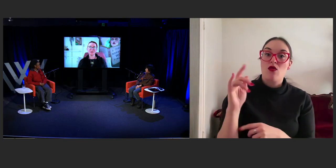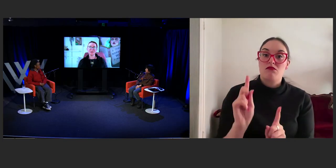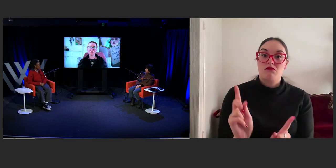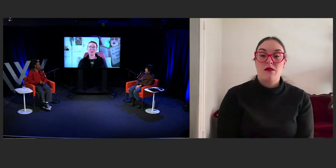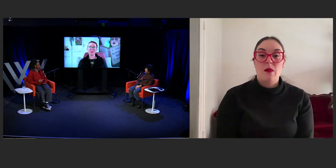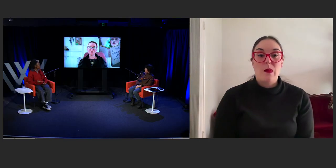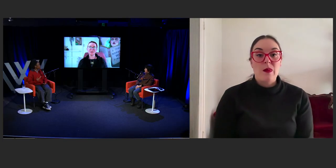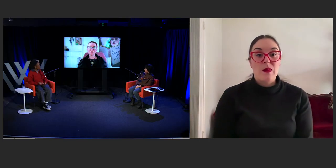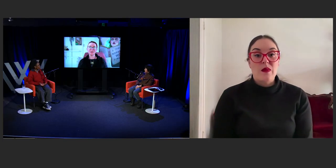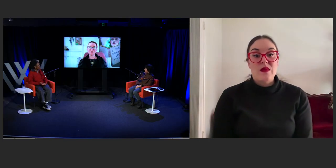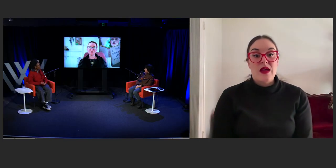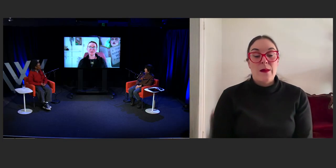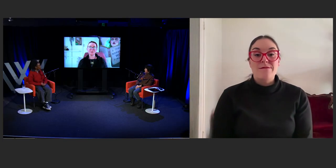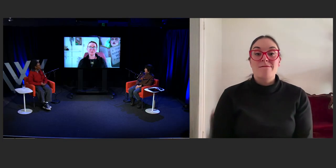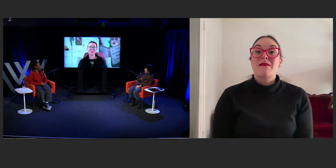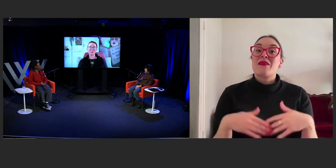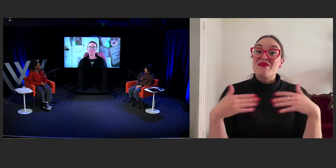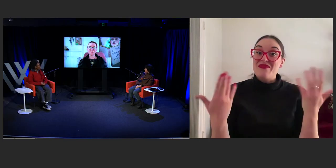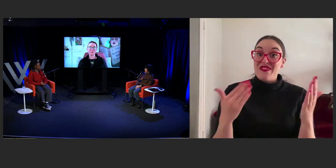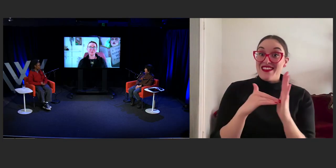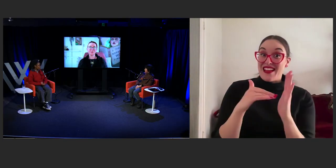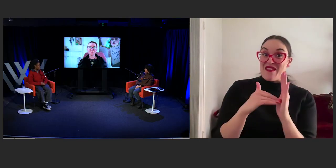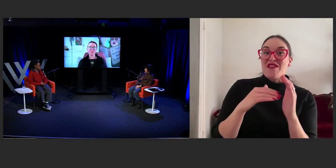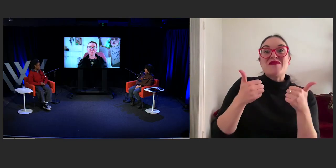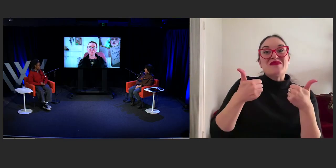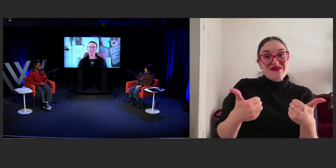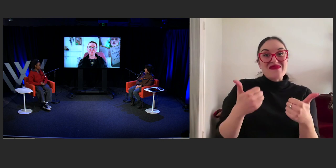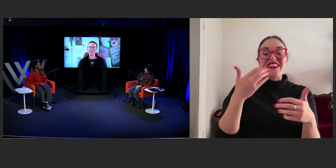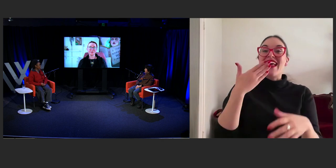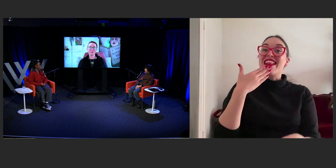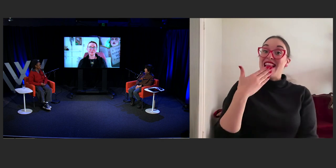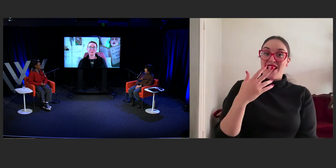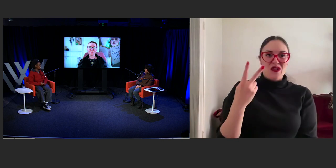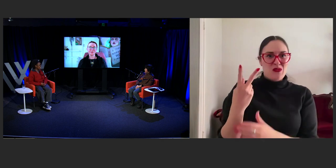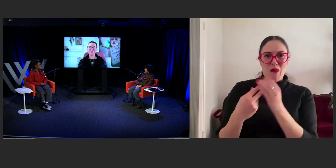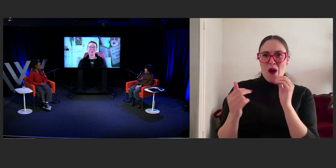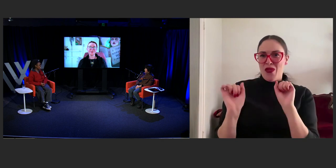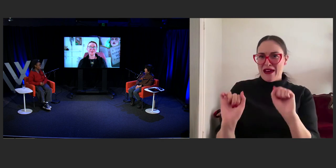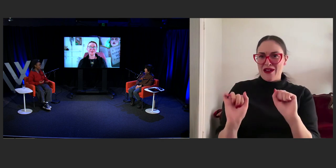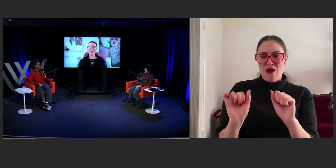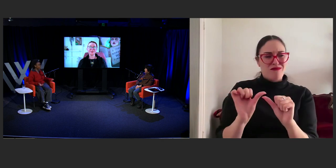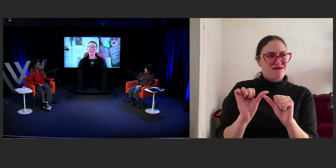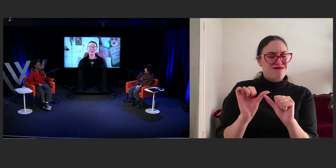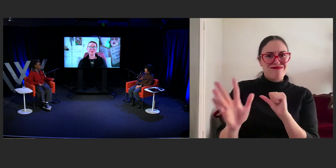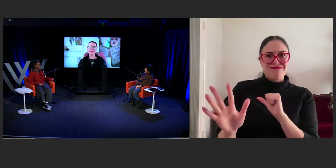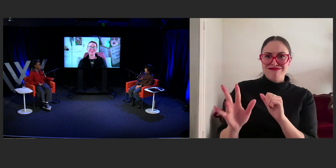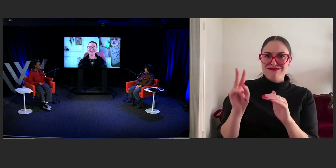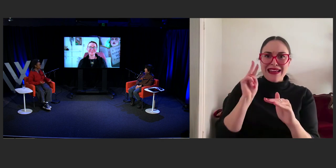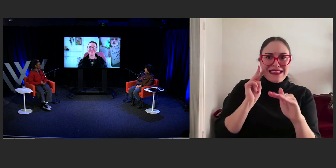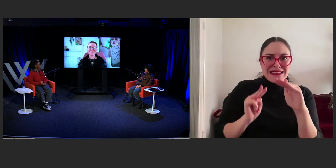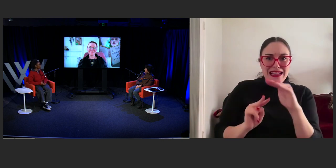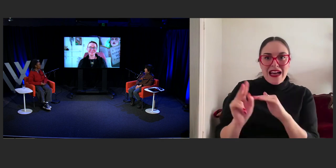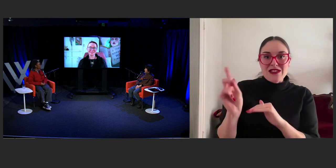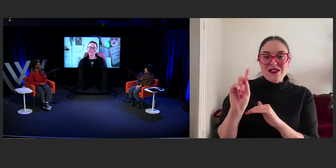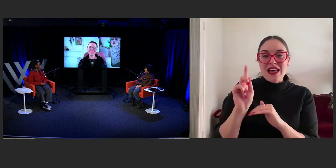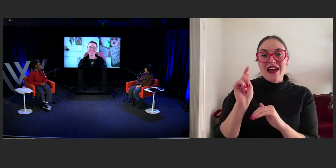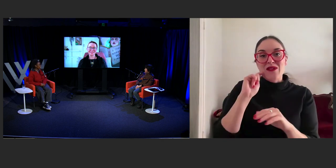Well, thank you both so much for your incredible insights and conversation today. That wraps up today's diversity panel.